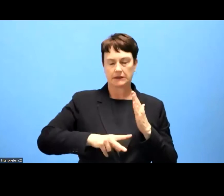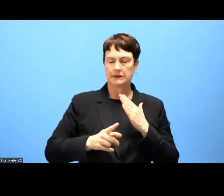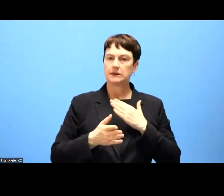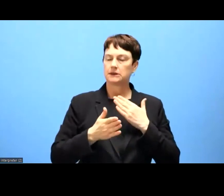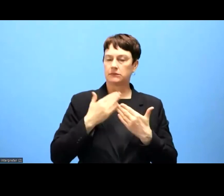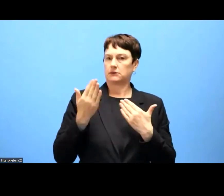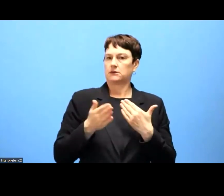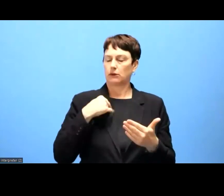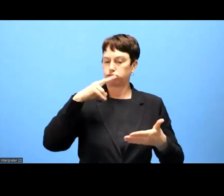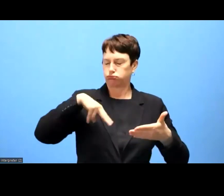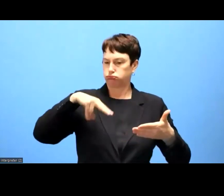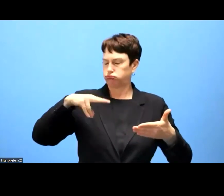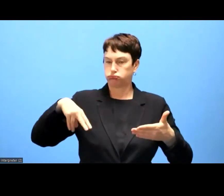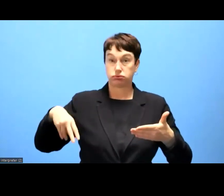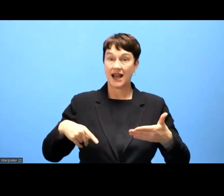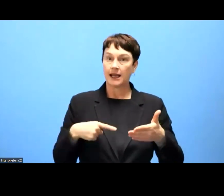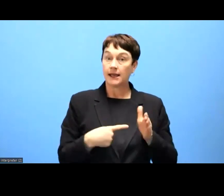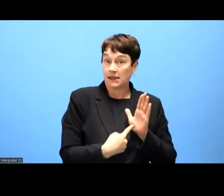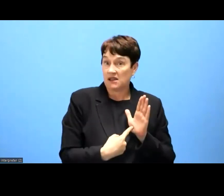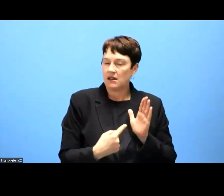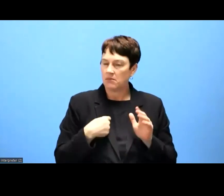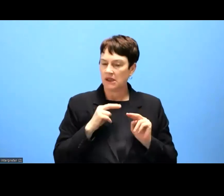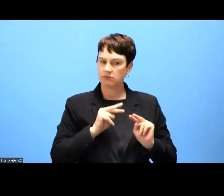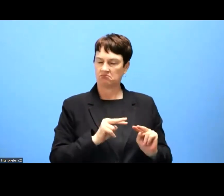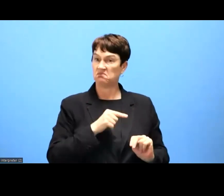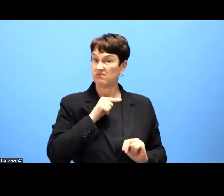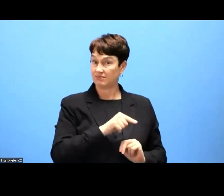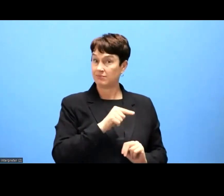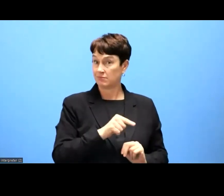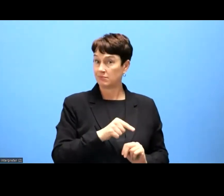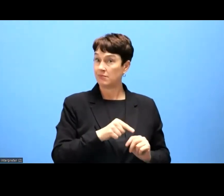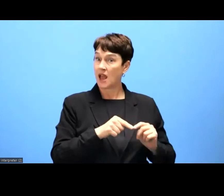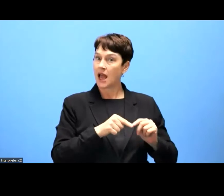like to highlight as the Commission is also public sector website, even though it's not